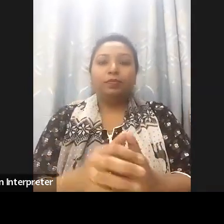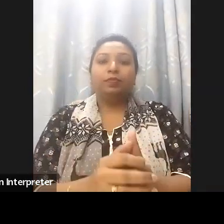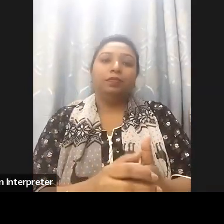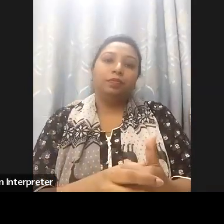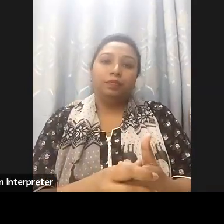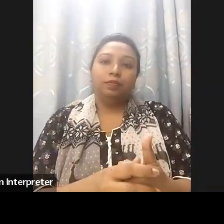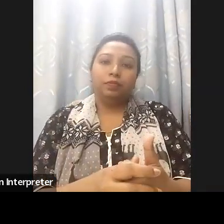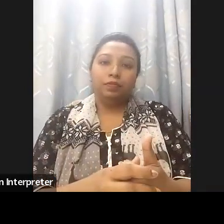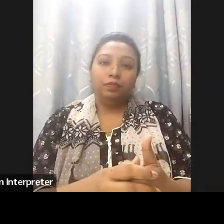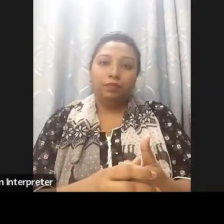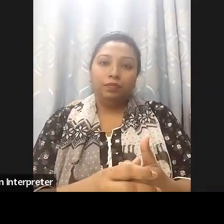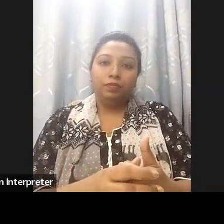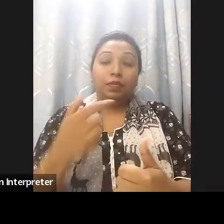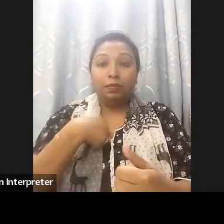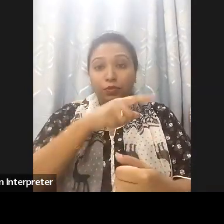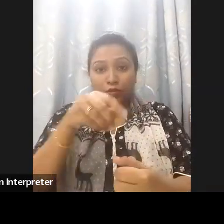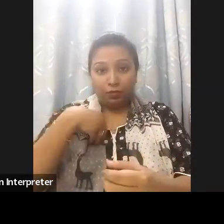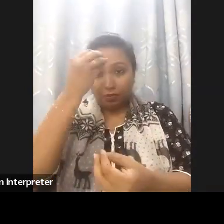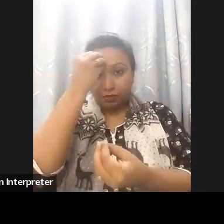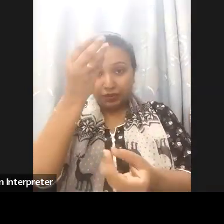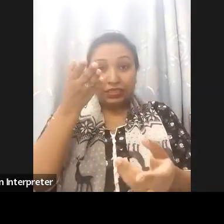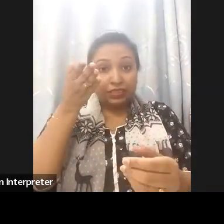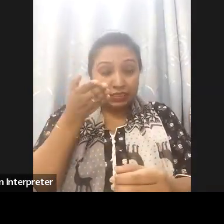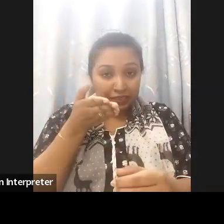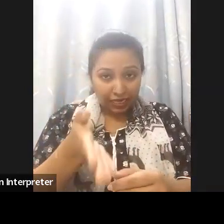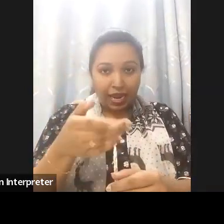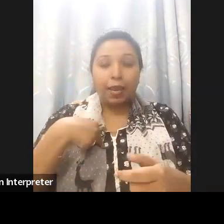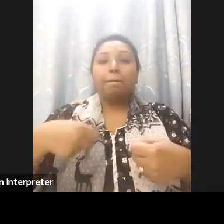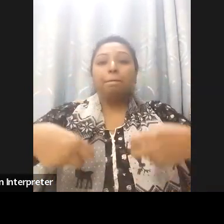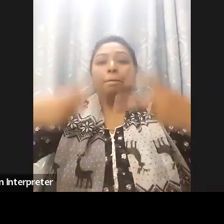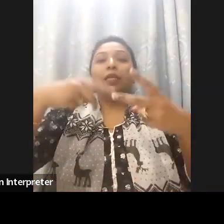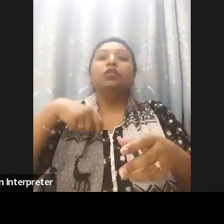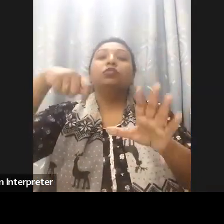like to let you know that this meeting is being recorded and it will be made available to all